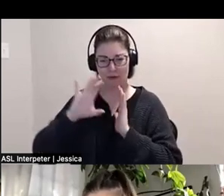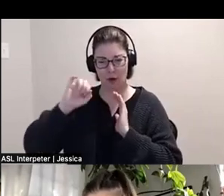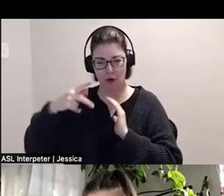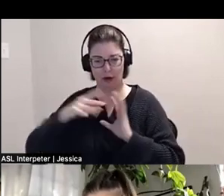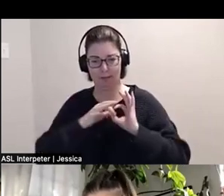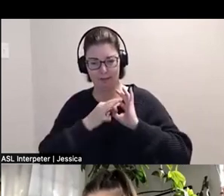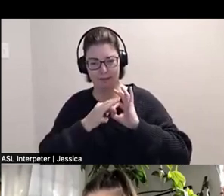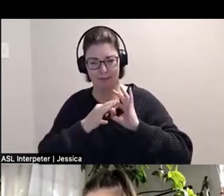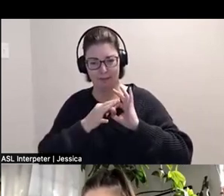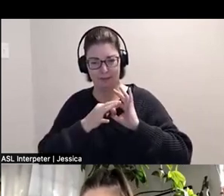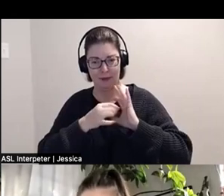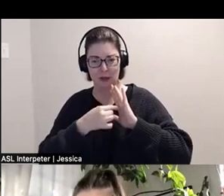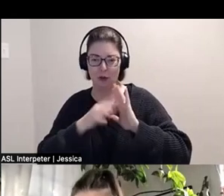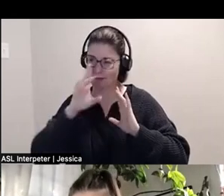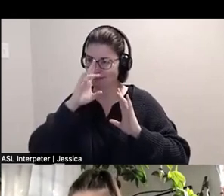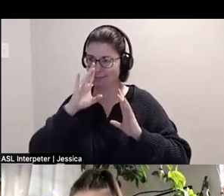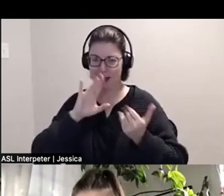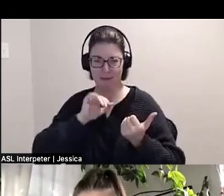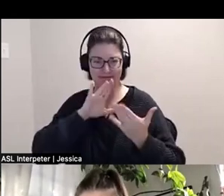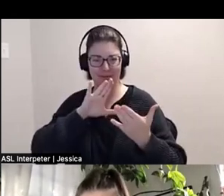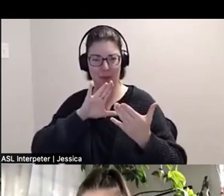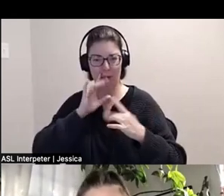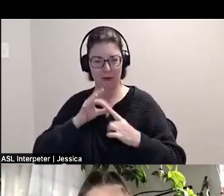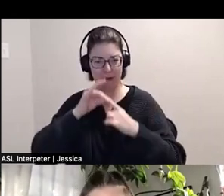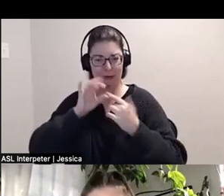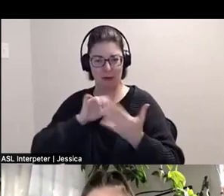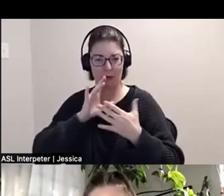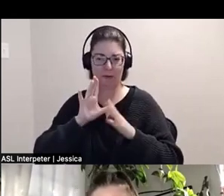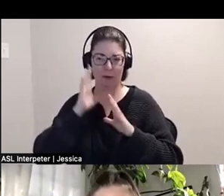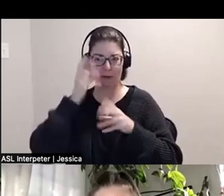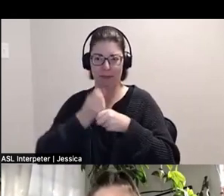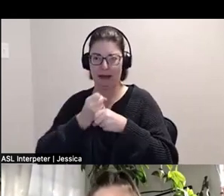We would like to thank our funders and supporters: first to our government funders